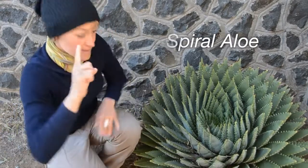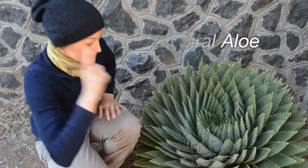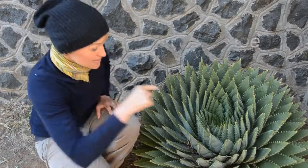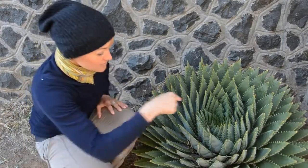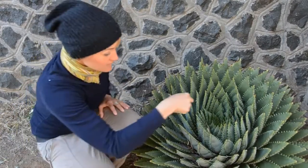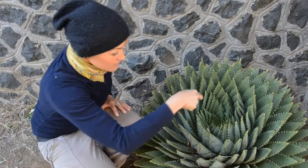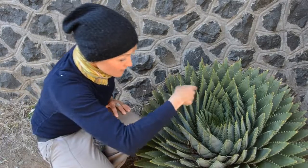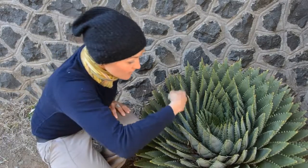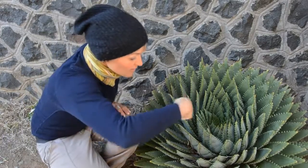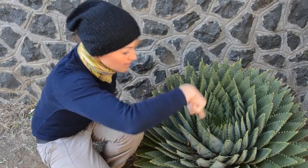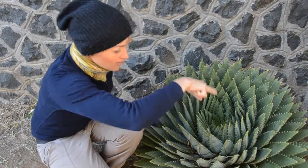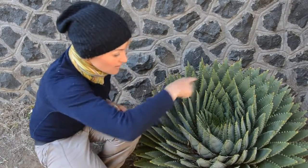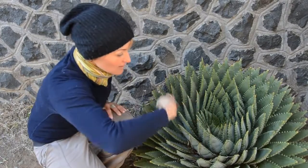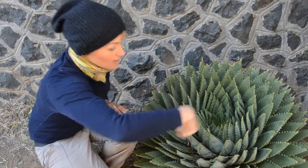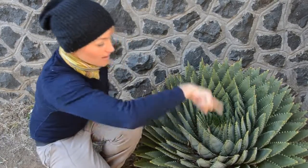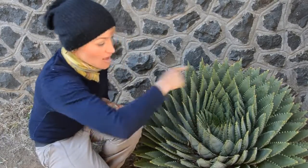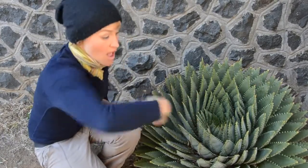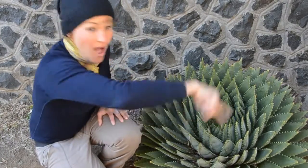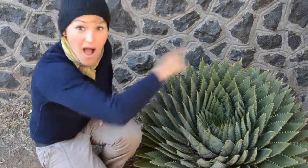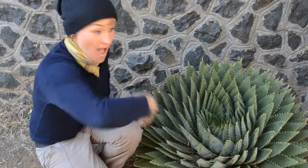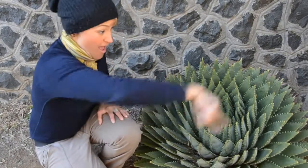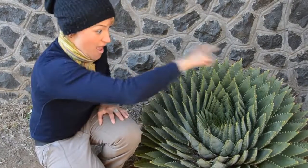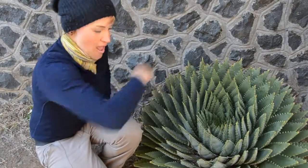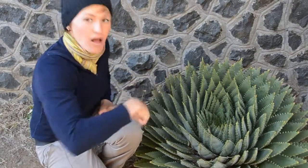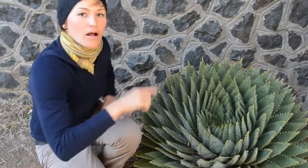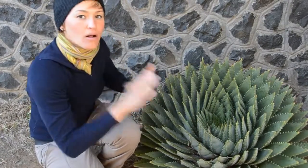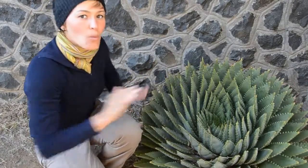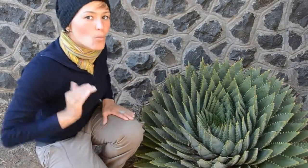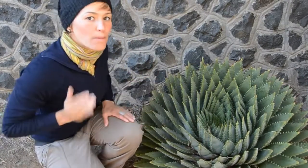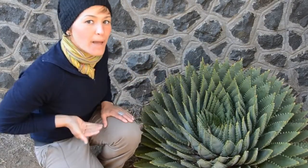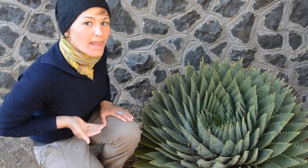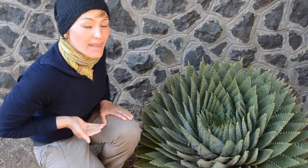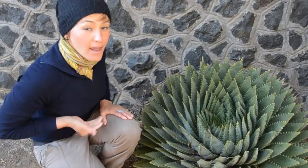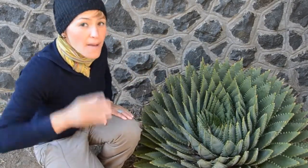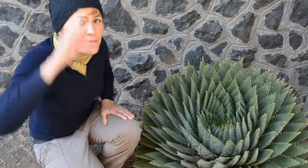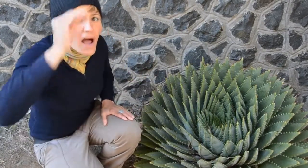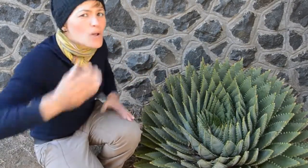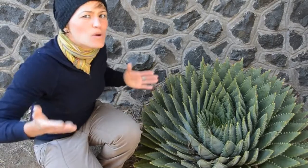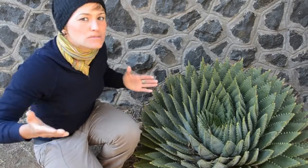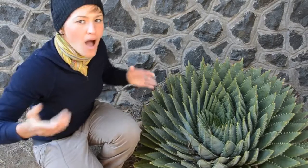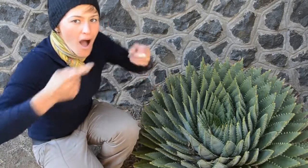See the counter-clockwise spiral pattern of this plant? This is a female.